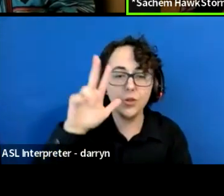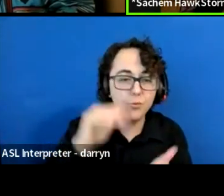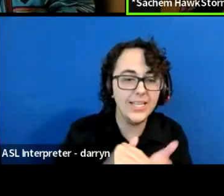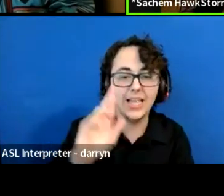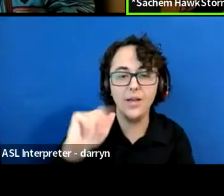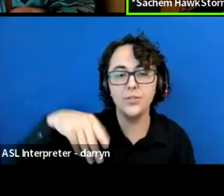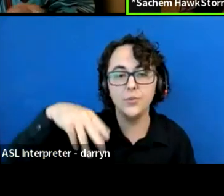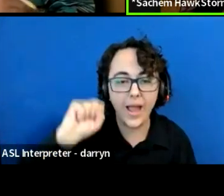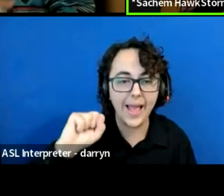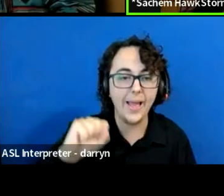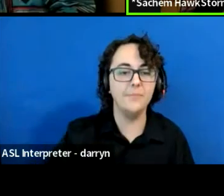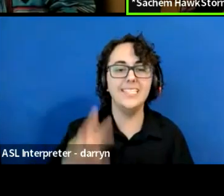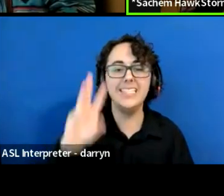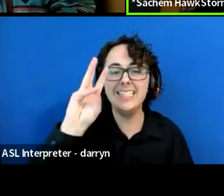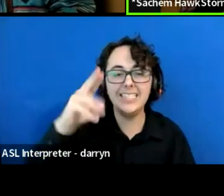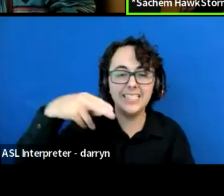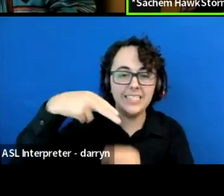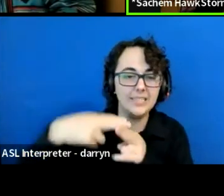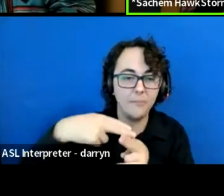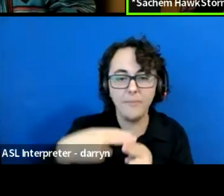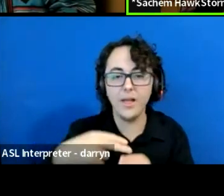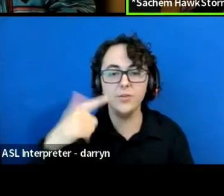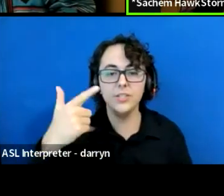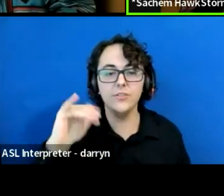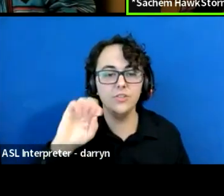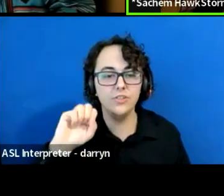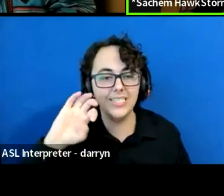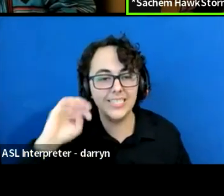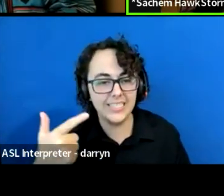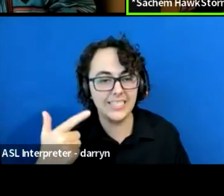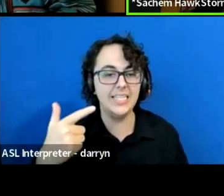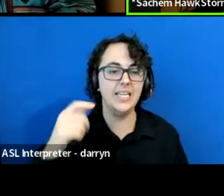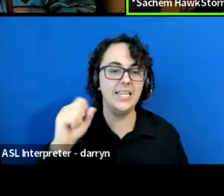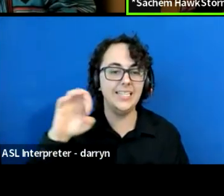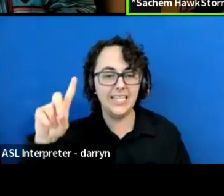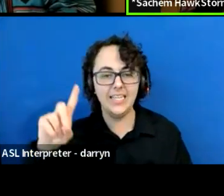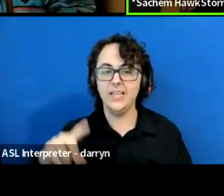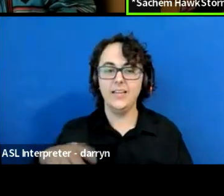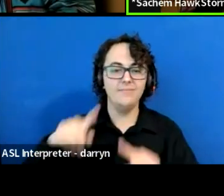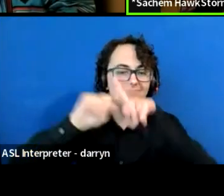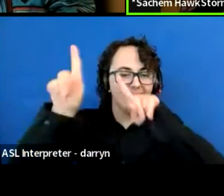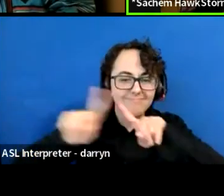And bringing back those natural foods and medicines and plants that need to be there in our environment.